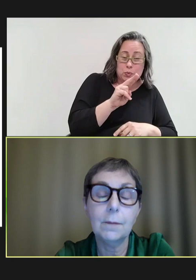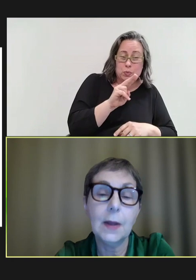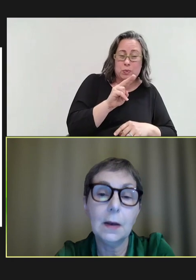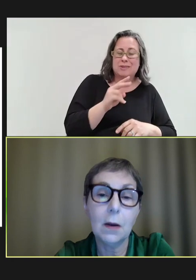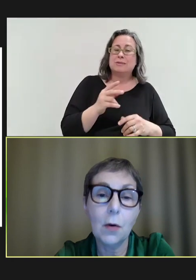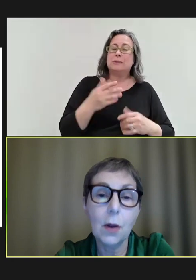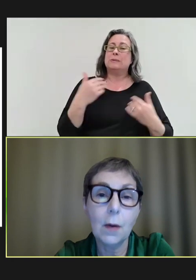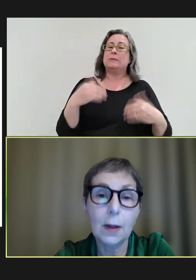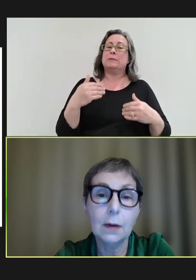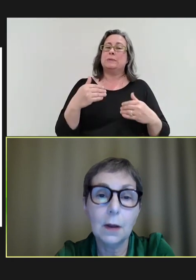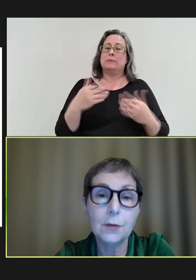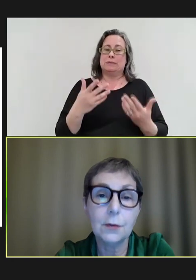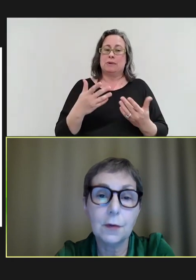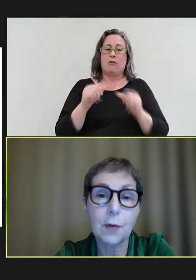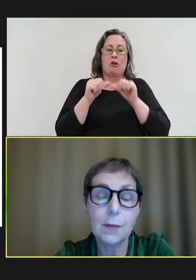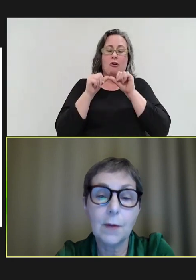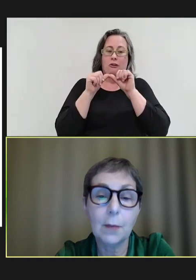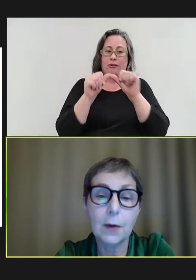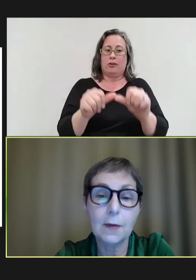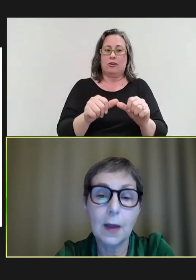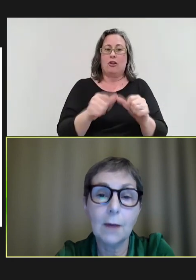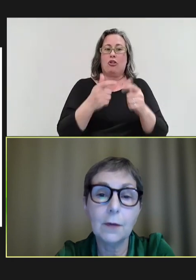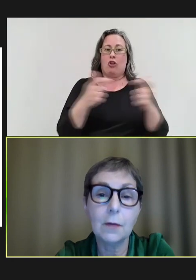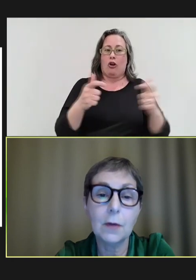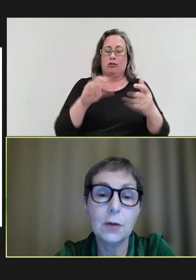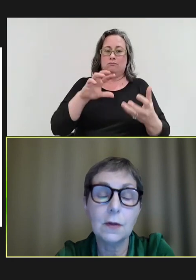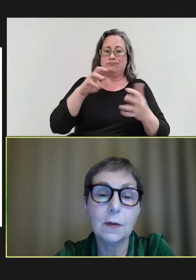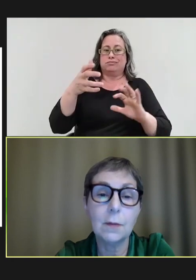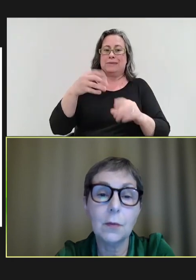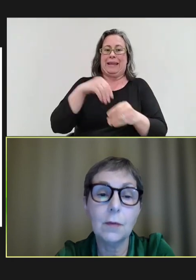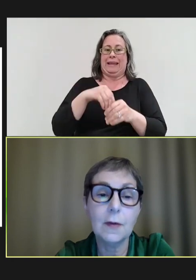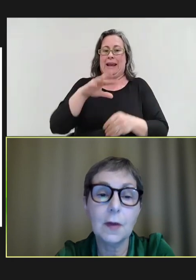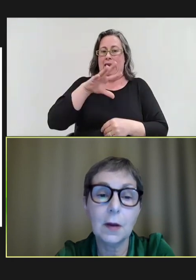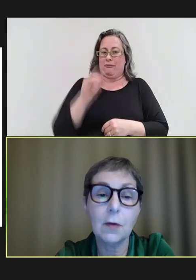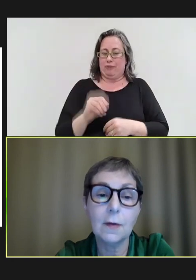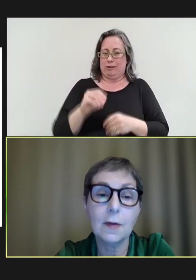been ongoing large or disruptive outbreaks in the African region. So, the more recent increase has